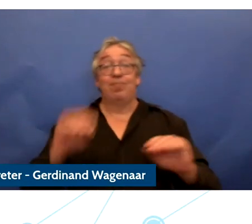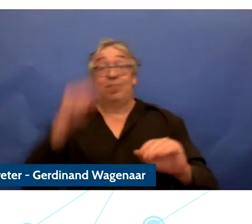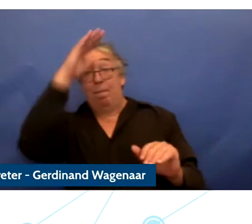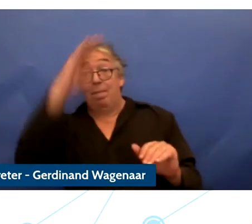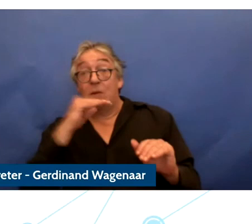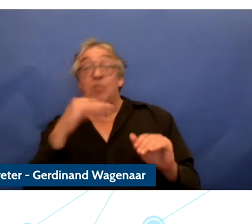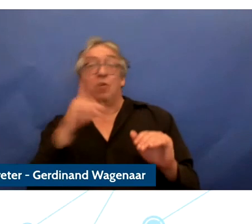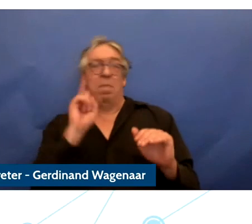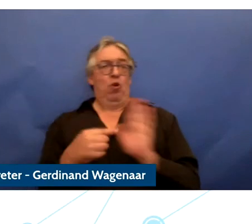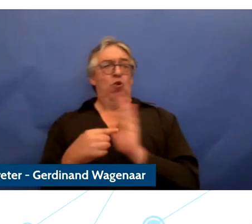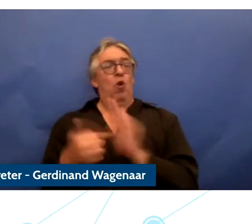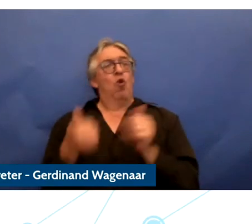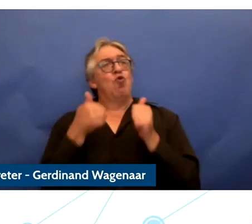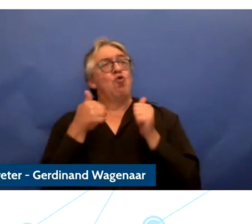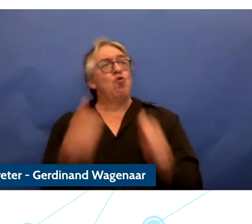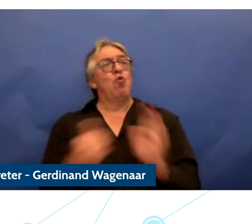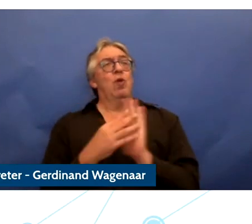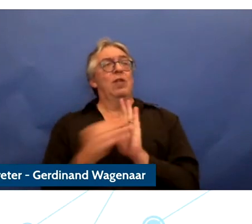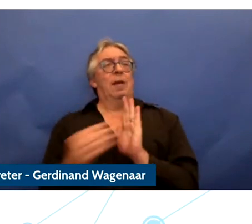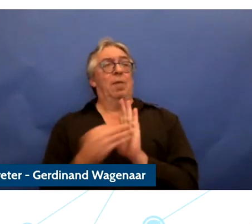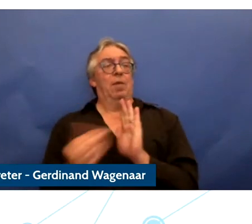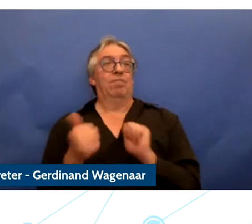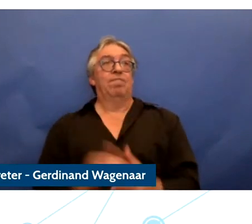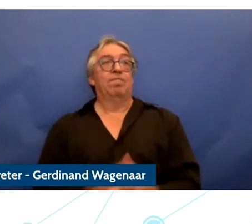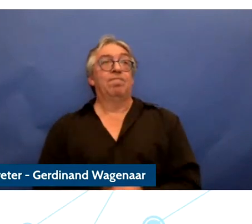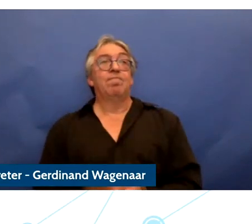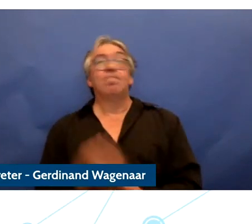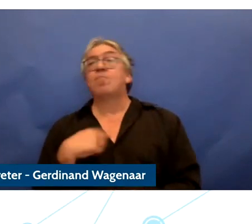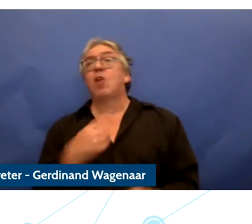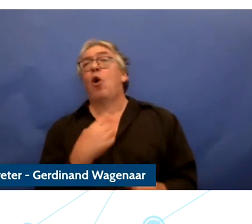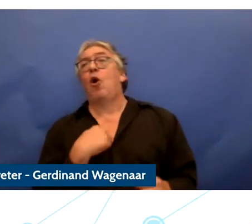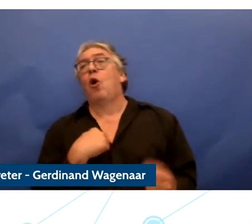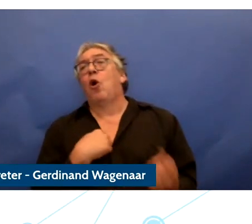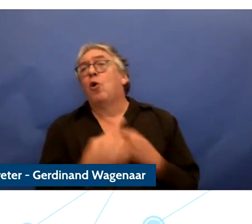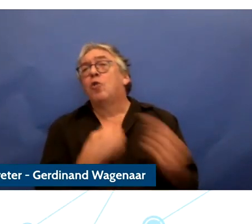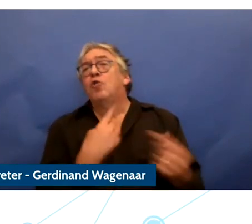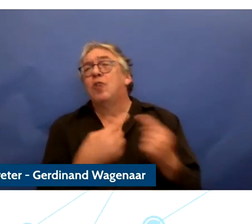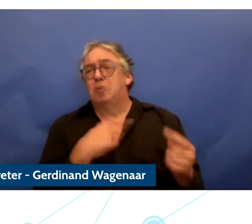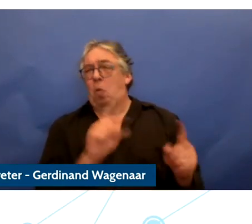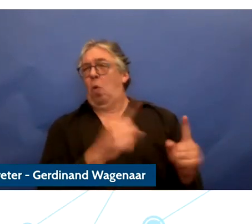I want to share one specific quote from the consultation with you.